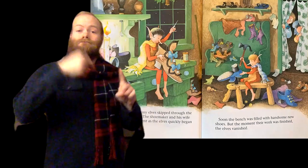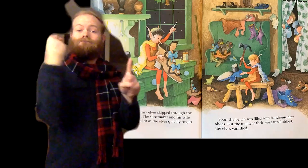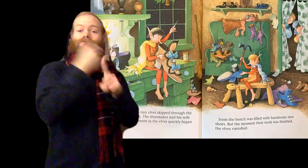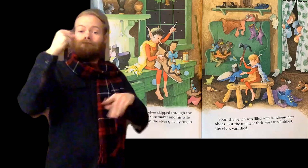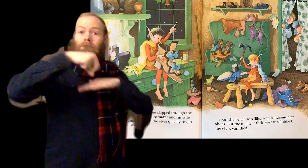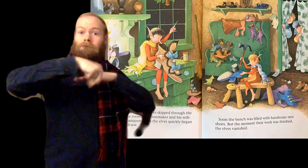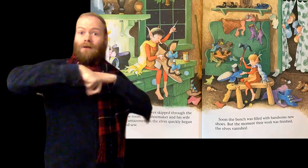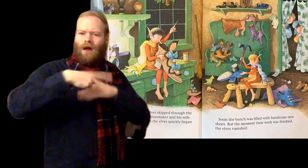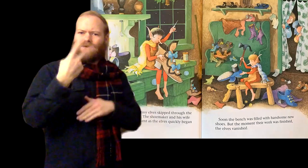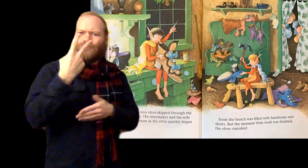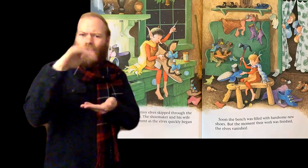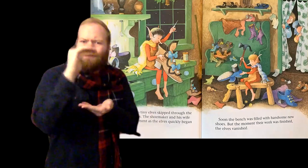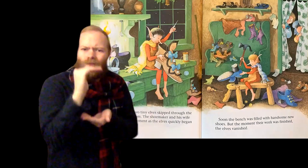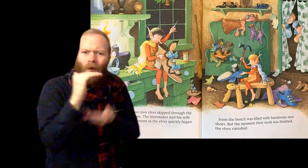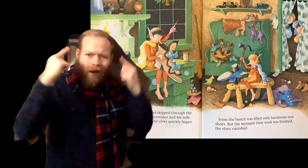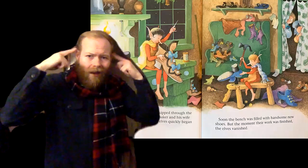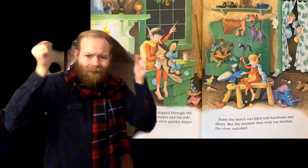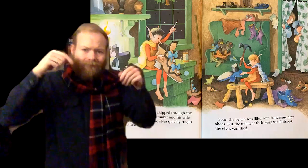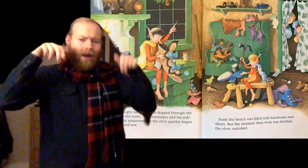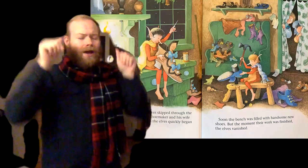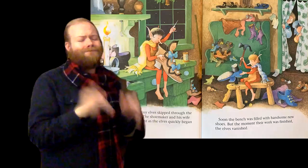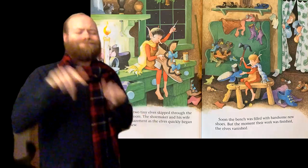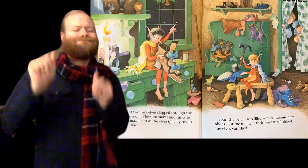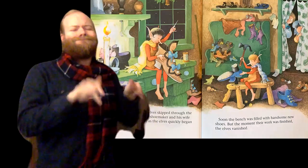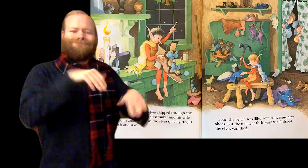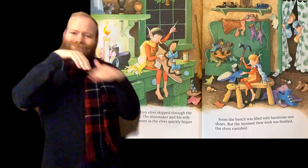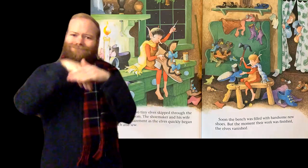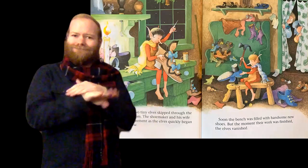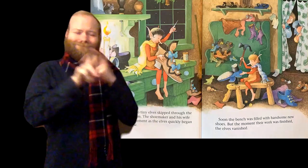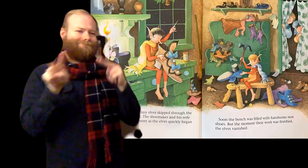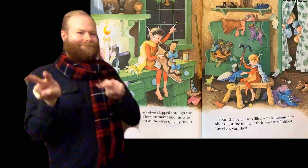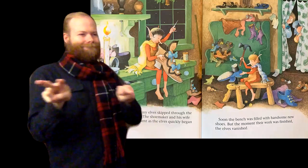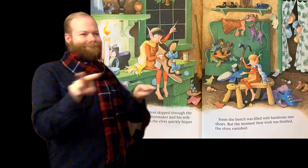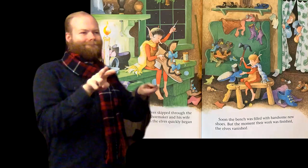At midnight two tiny elves skipped through the door into the room.